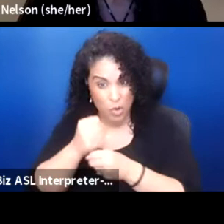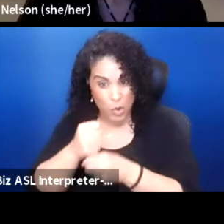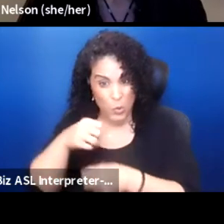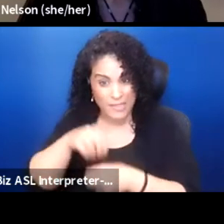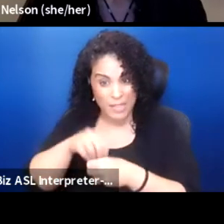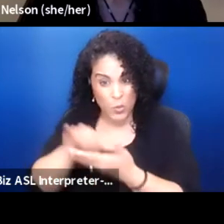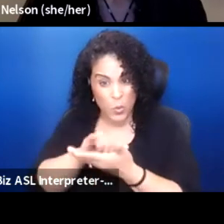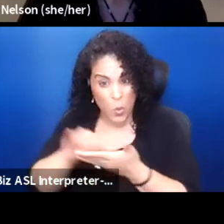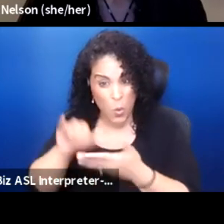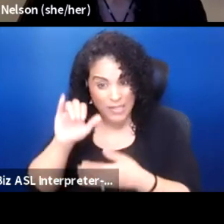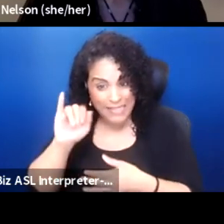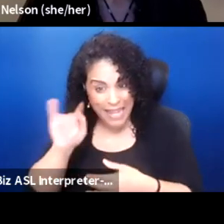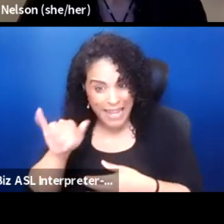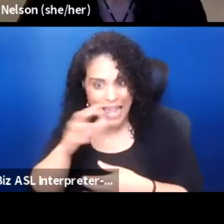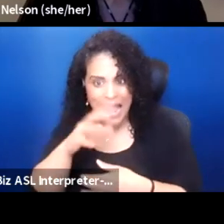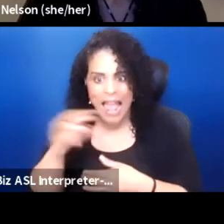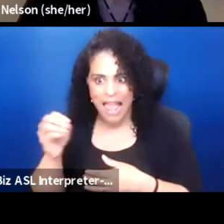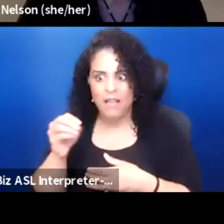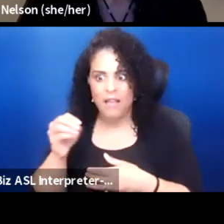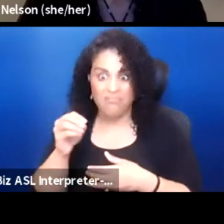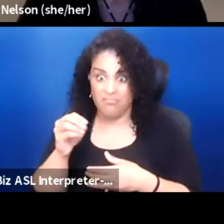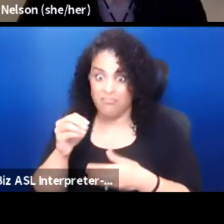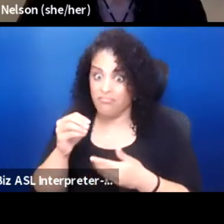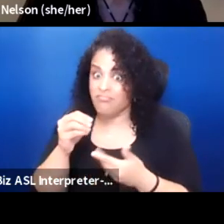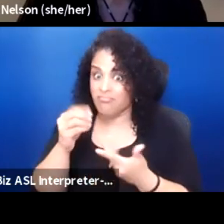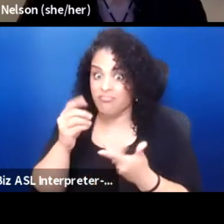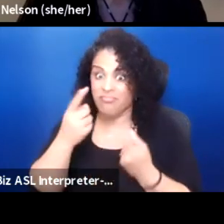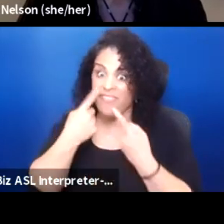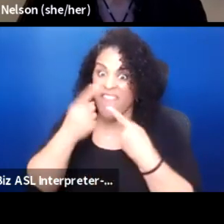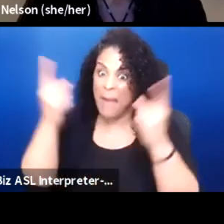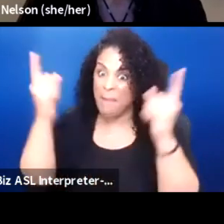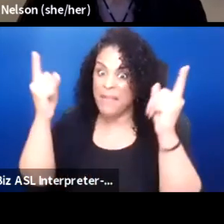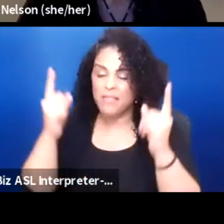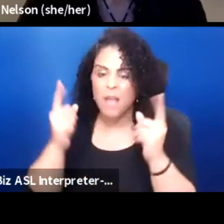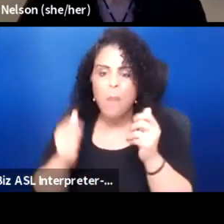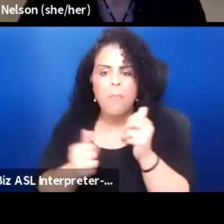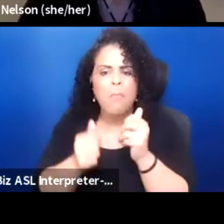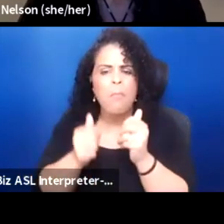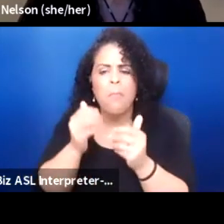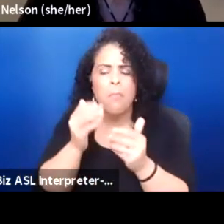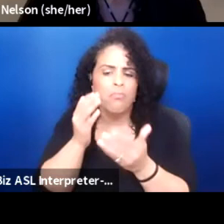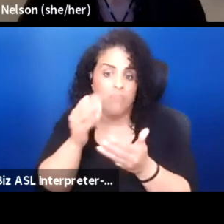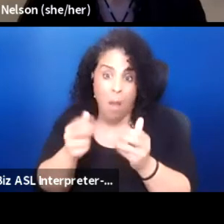and two critical acclaim. Both of them abandoned their theater careers in New York City